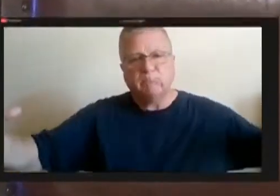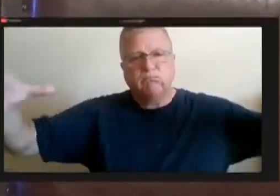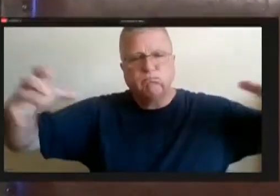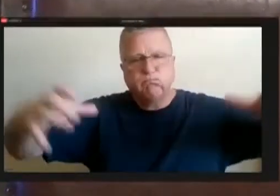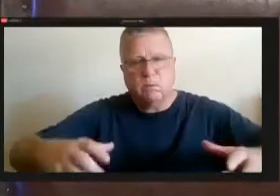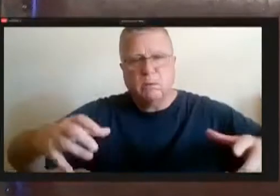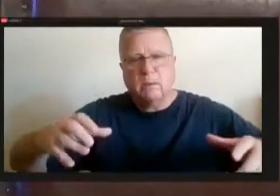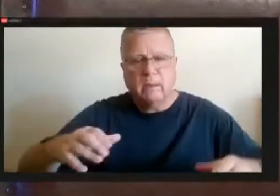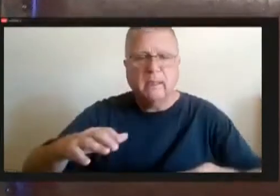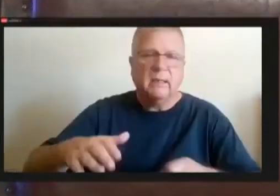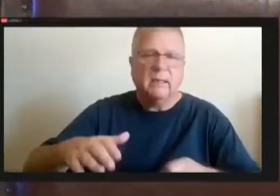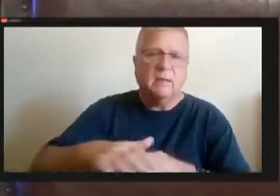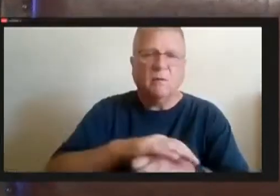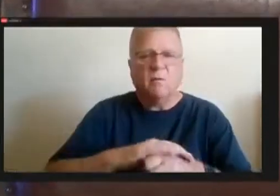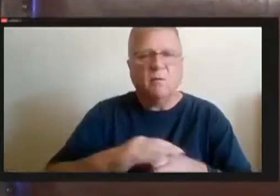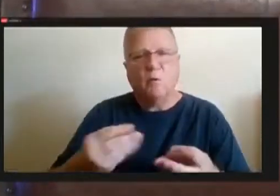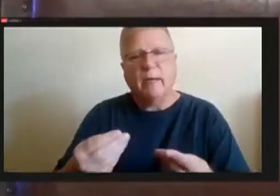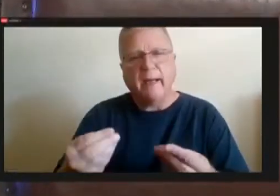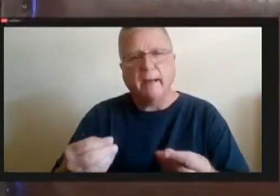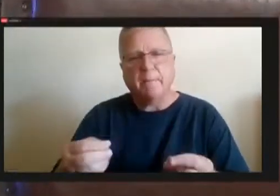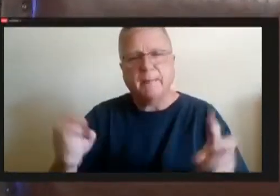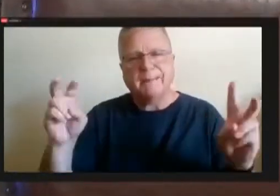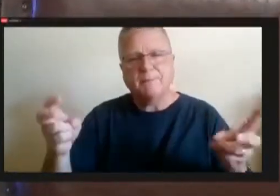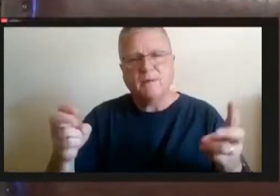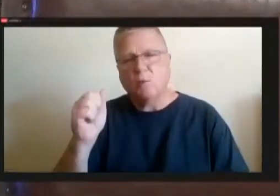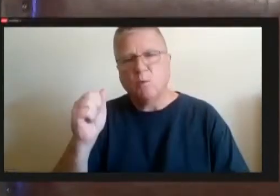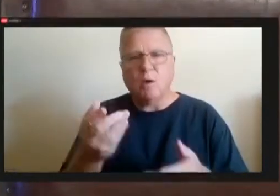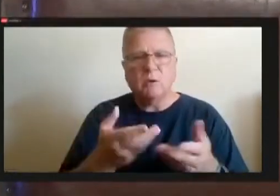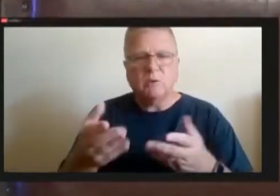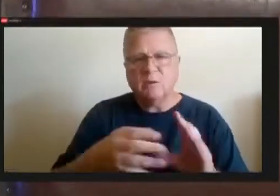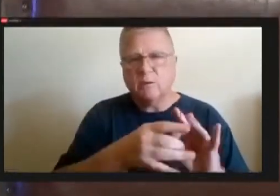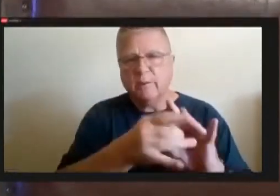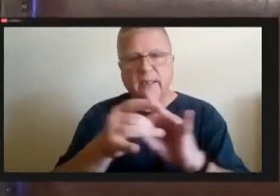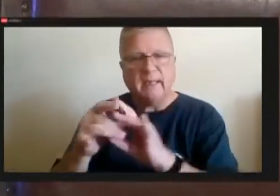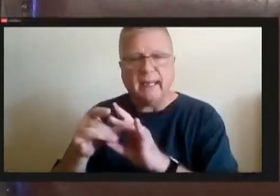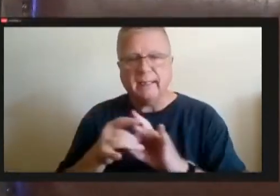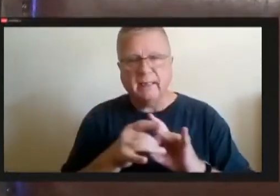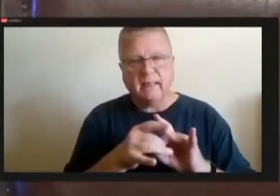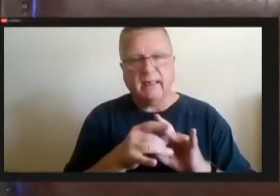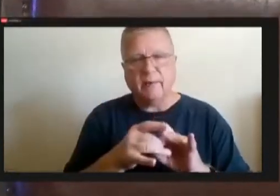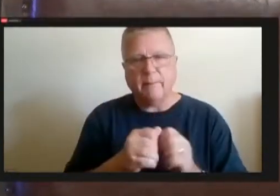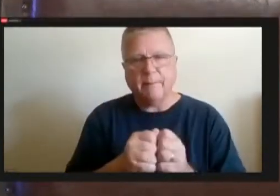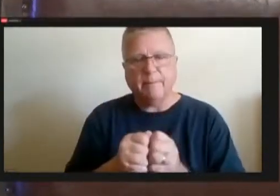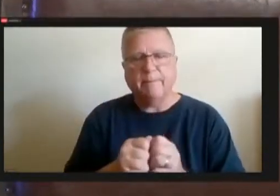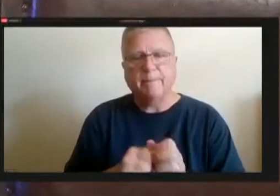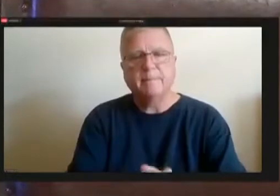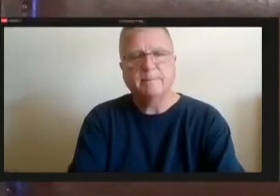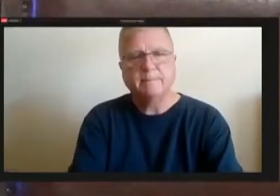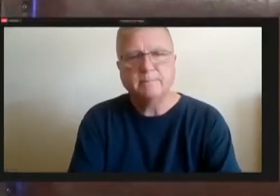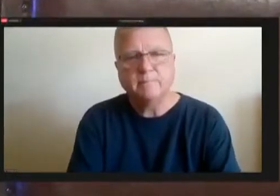services are connected as one unit units that have separate yeah so that's the reason for this I appreciate your support.